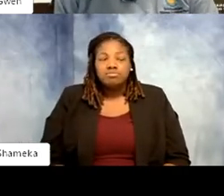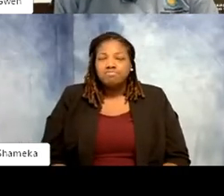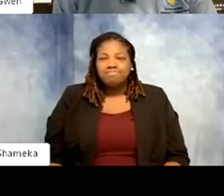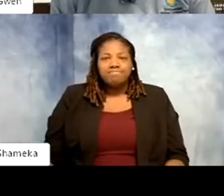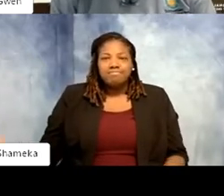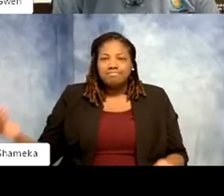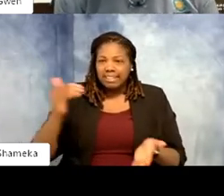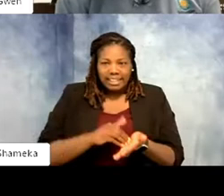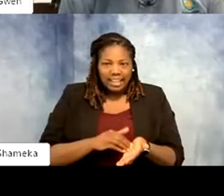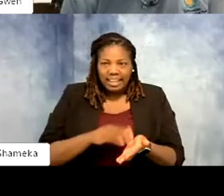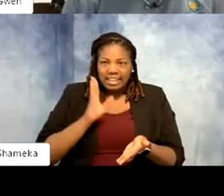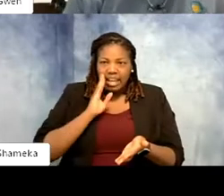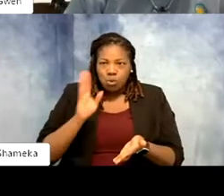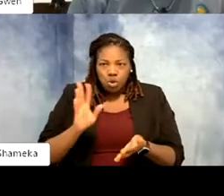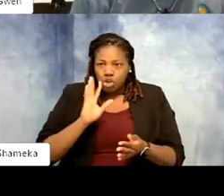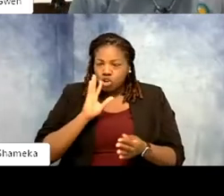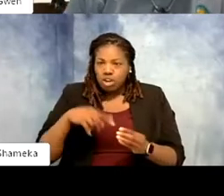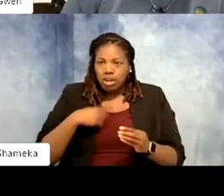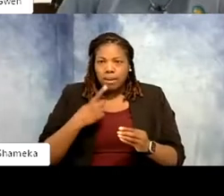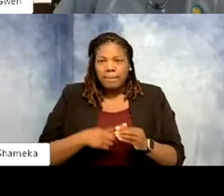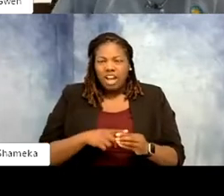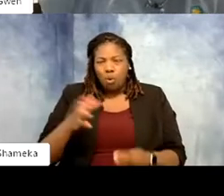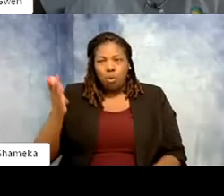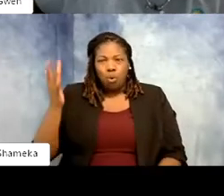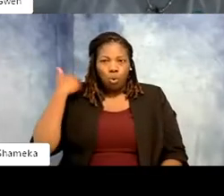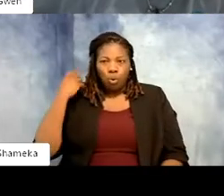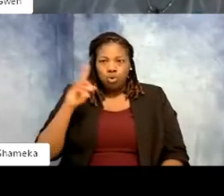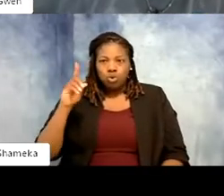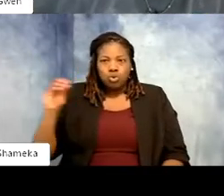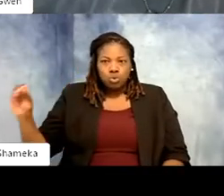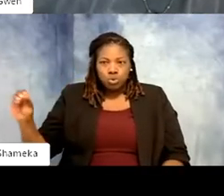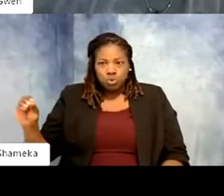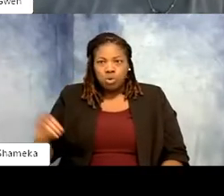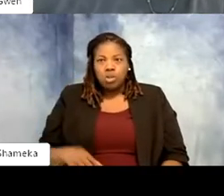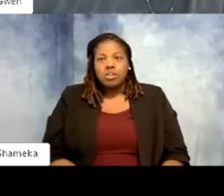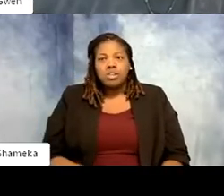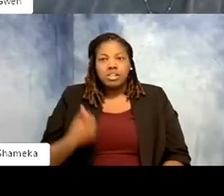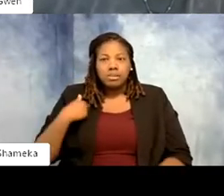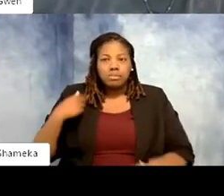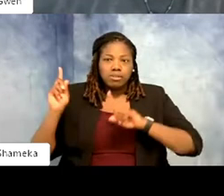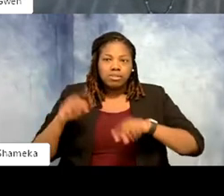back to reference the zoos of old because I've been coming to the zoo since I was very very